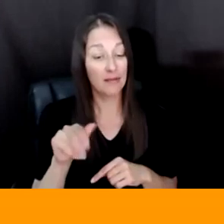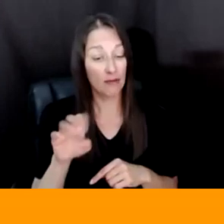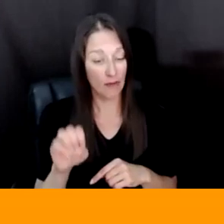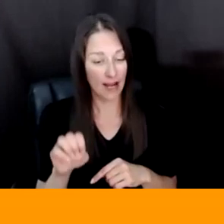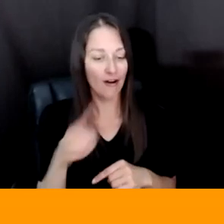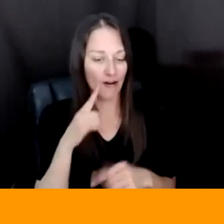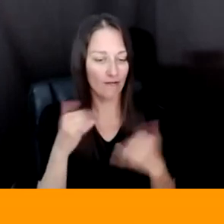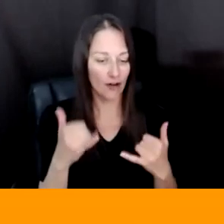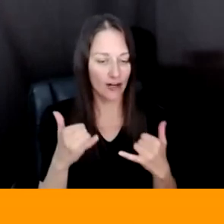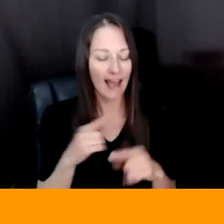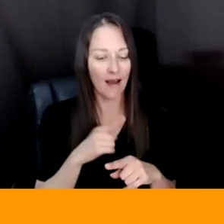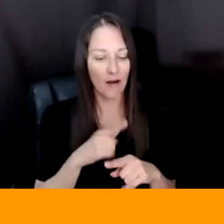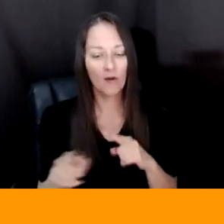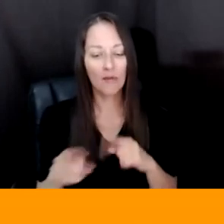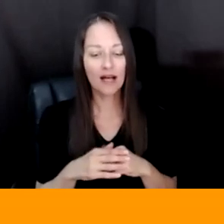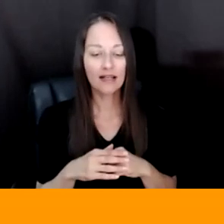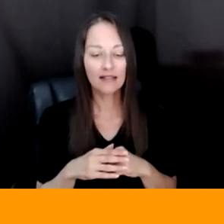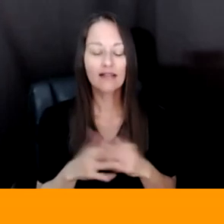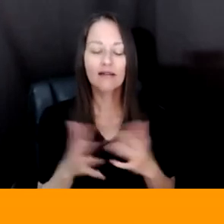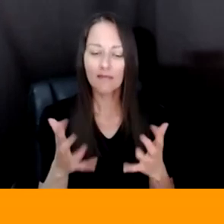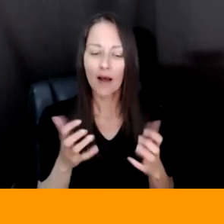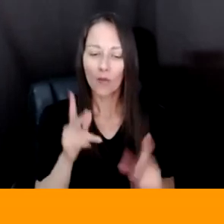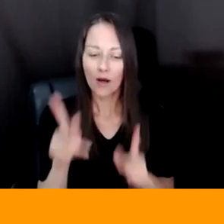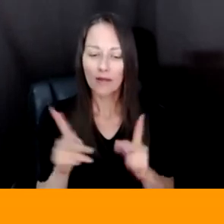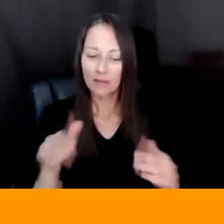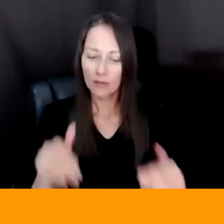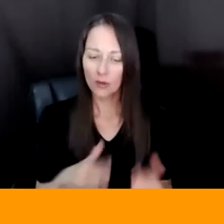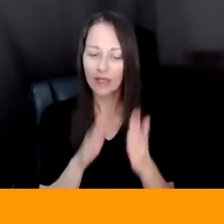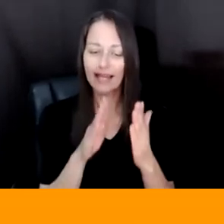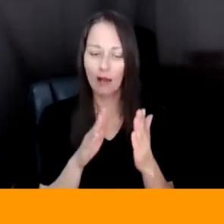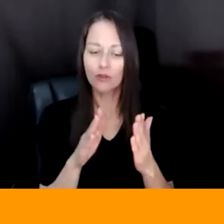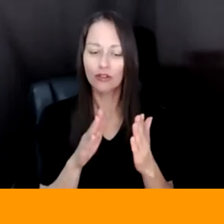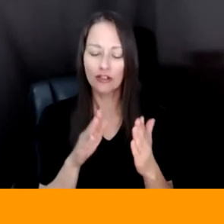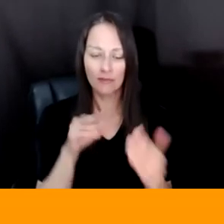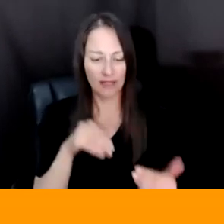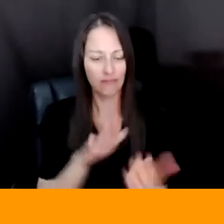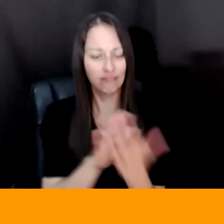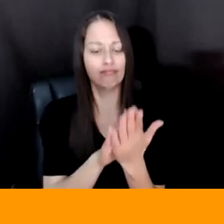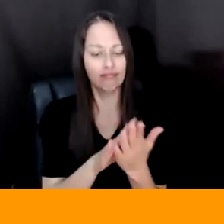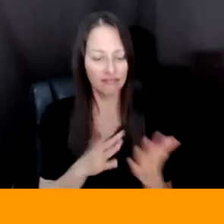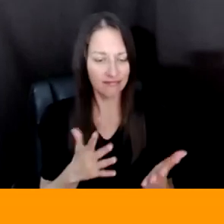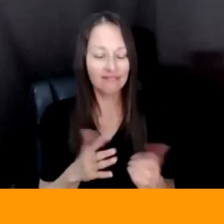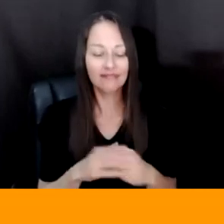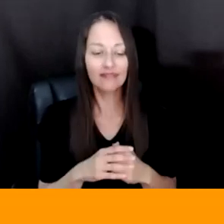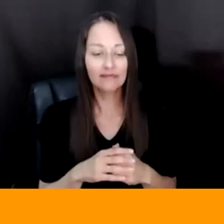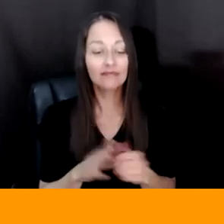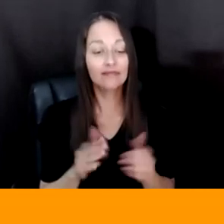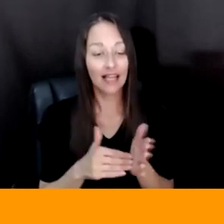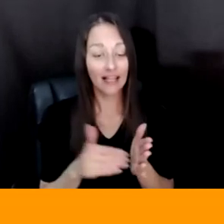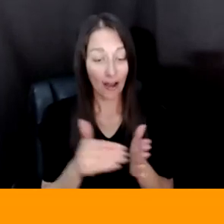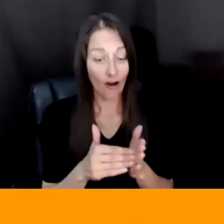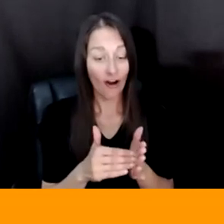KIND OF ENCOUNTER AND BE CONFRONTED BY IT. AND I ALSO OFTEN MAKE THINGS TALK OR TELL STORIES